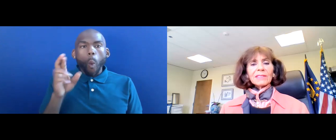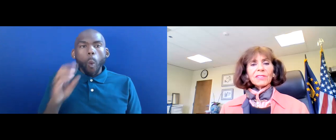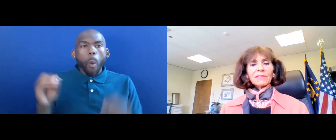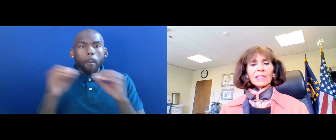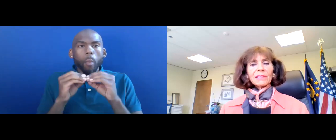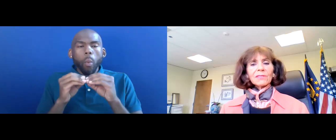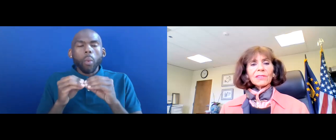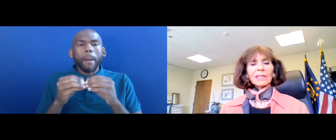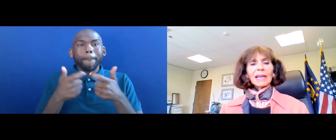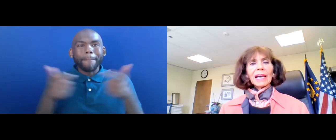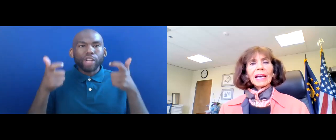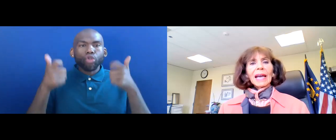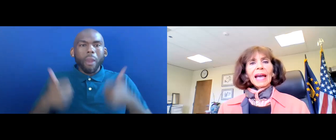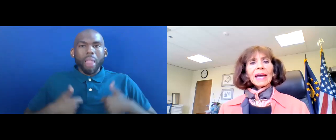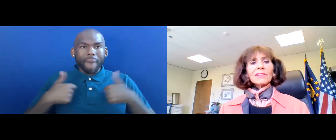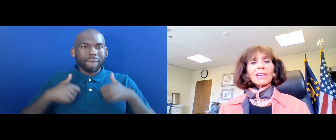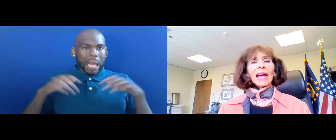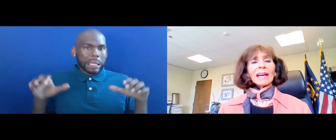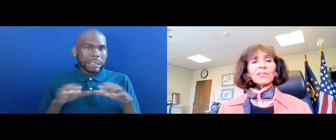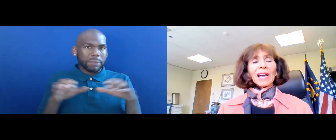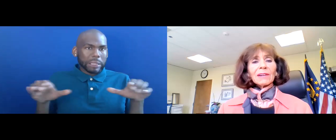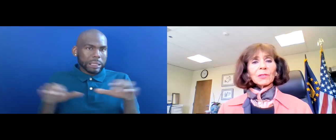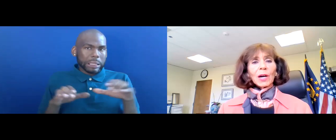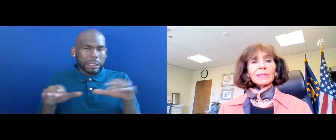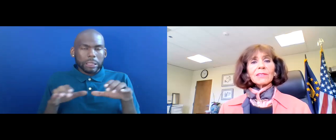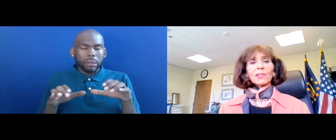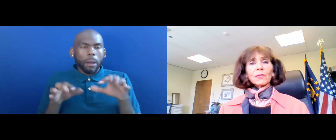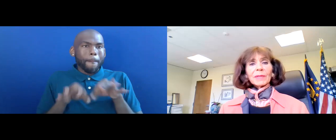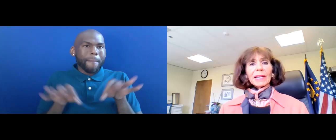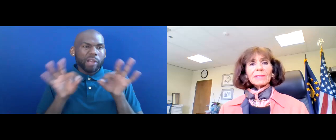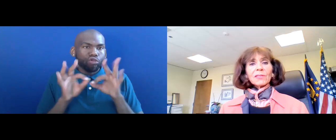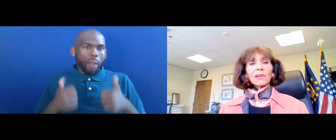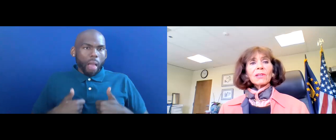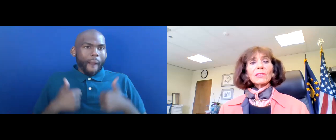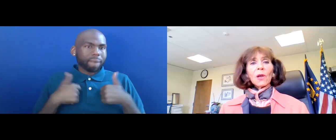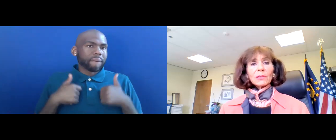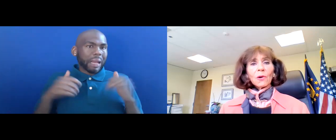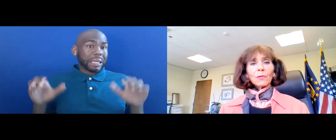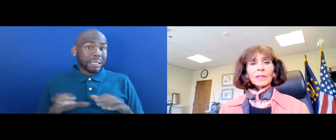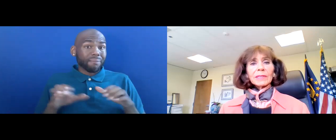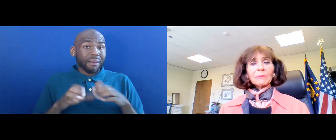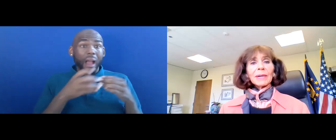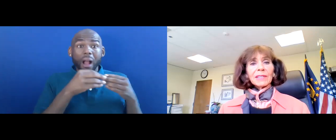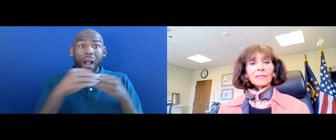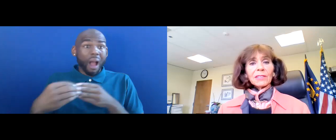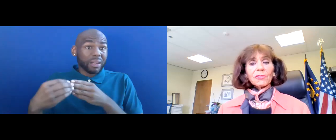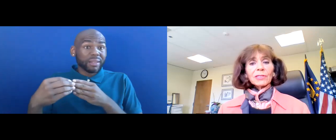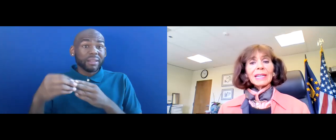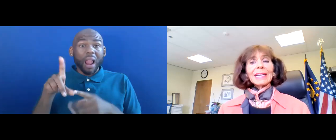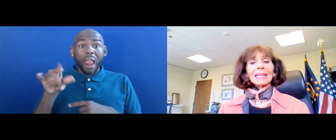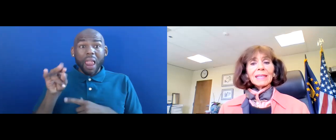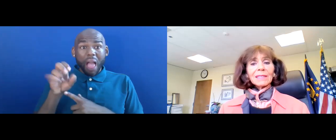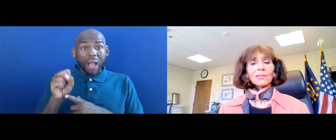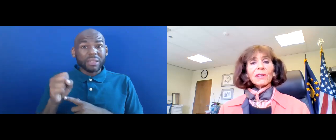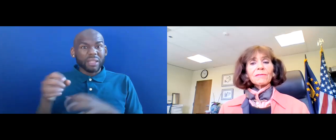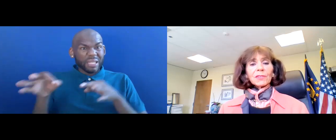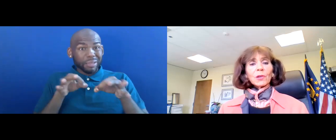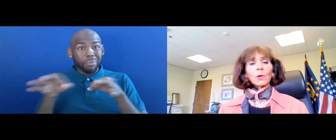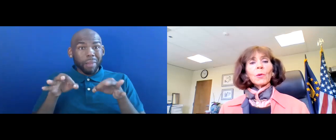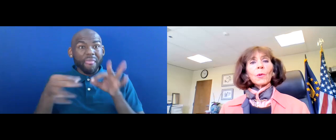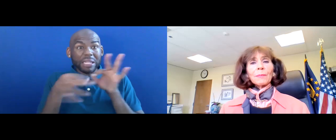ACTIVITIES AND AS OUR GUIDANCE EXPLAINS, LONG COVID BY DEFINITION IS A PHYSICAL OR